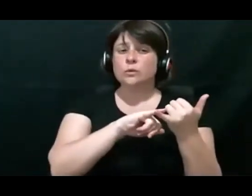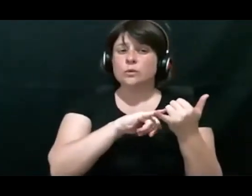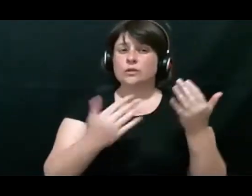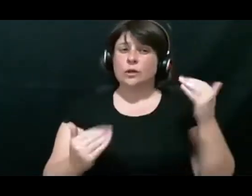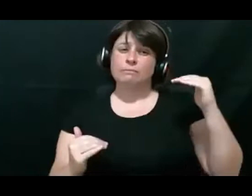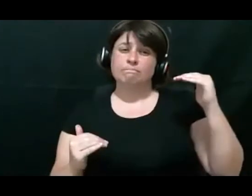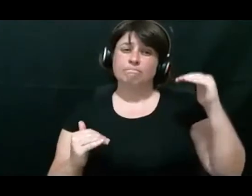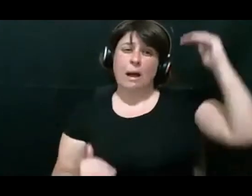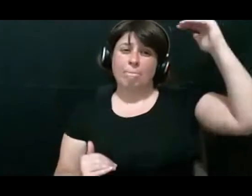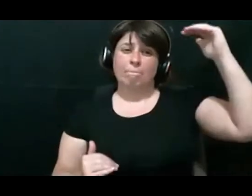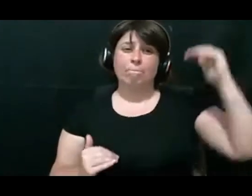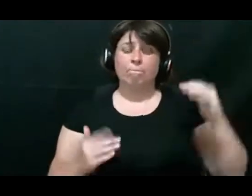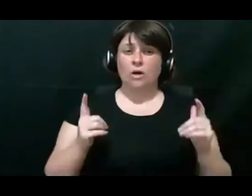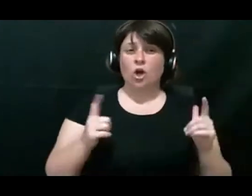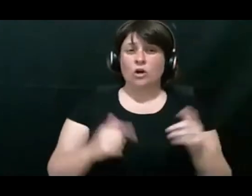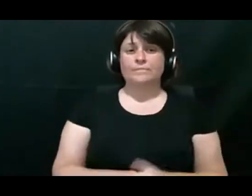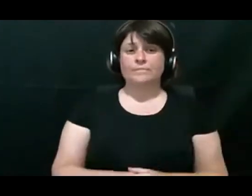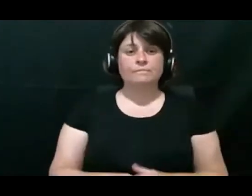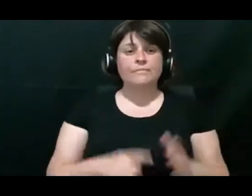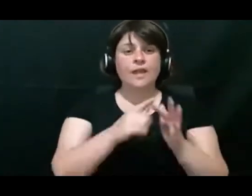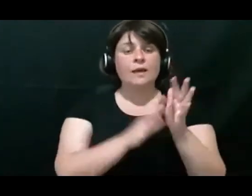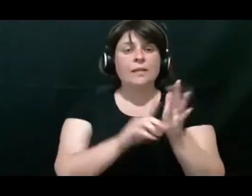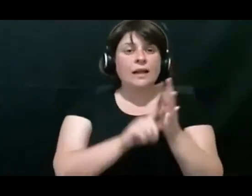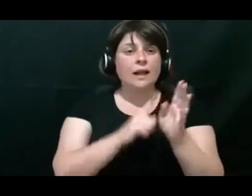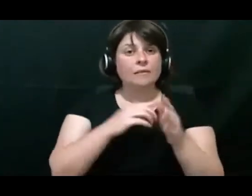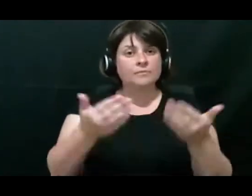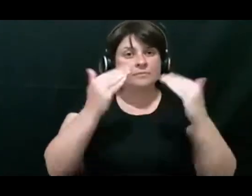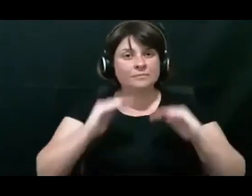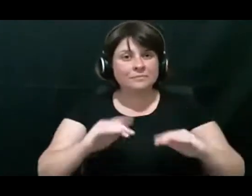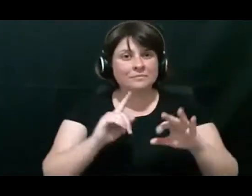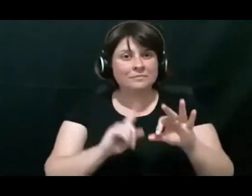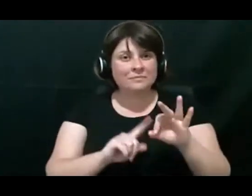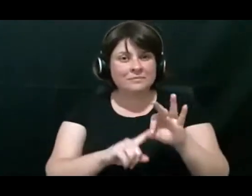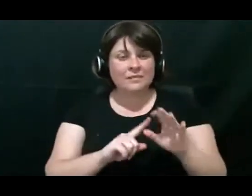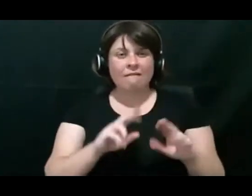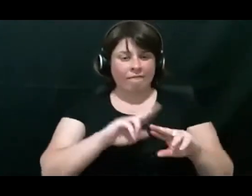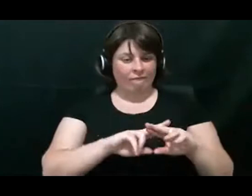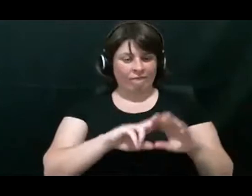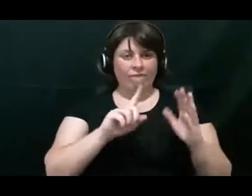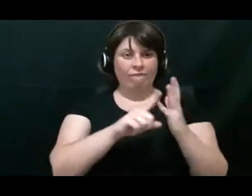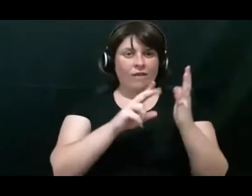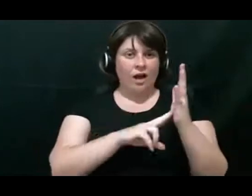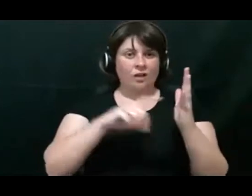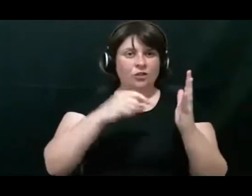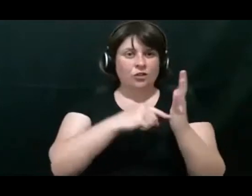Next question. What is functional hearing? Okay.